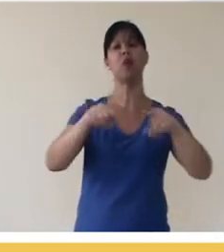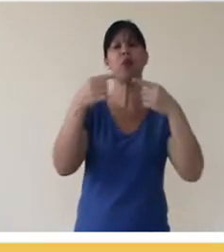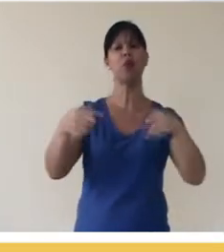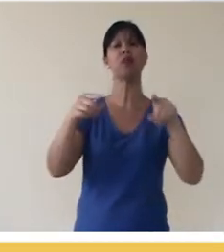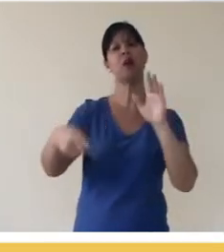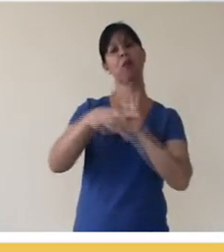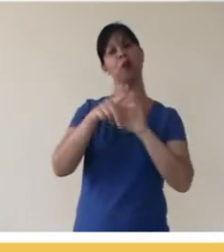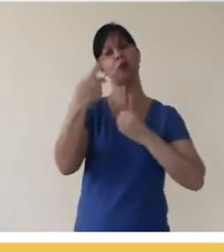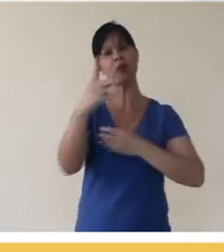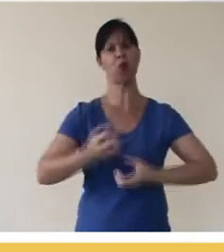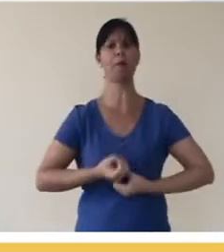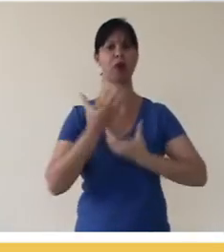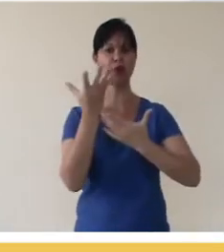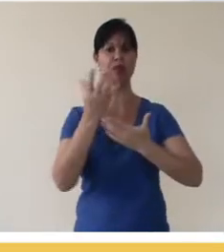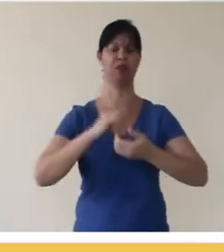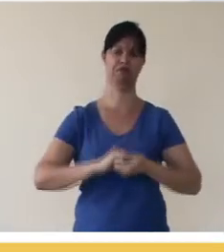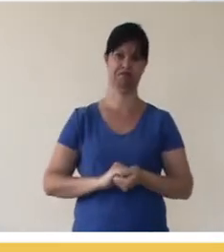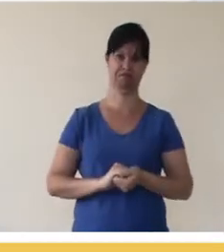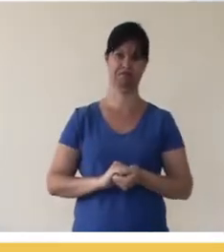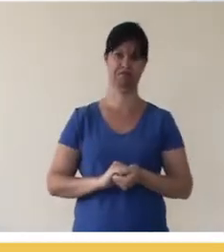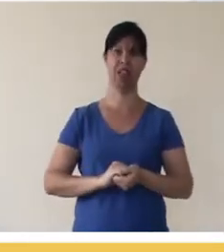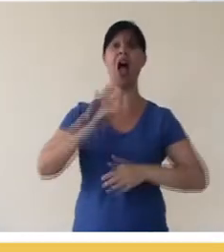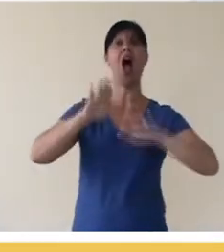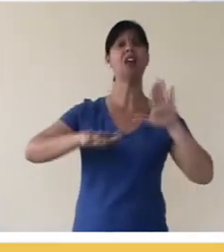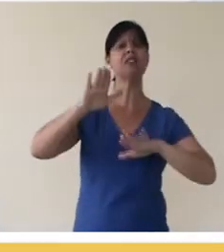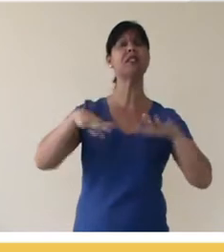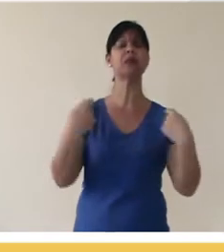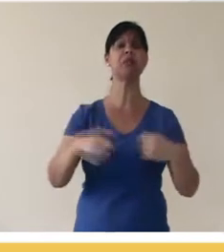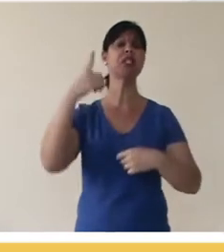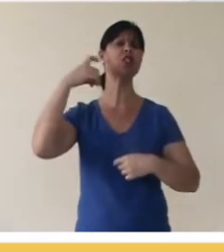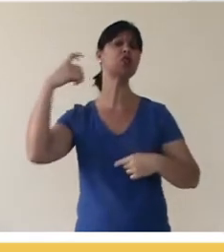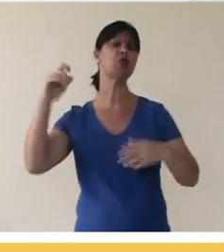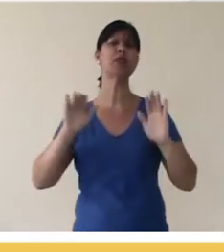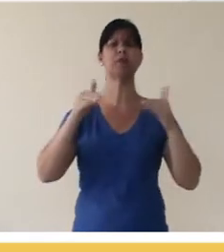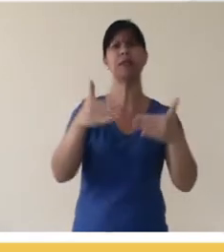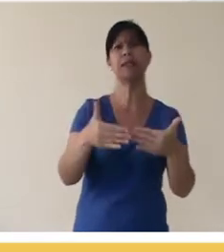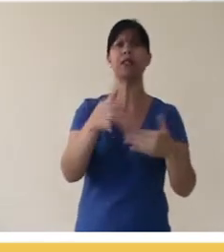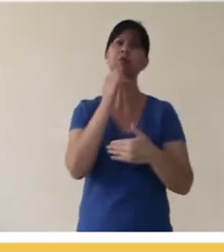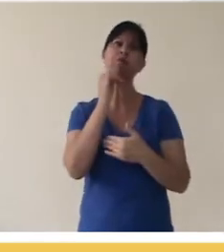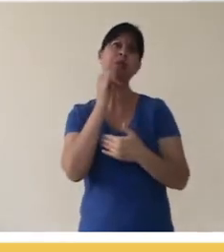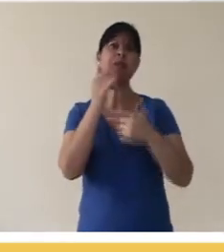your tracks on Jamendo. We often need specific sounds, like a specific